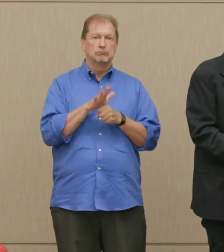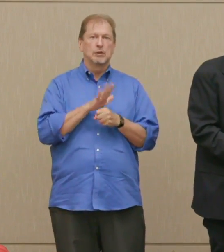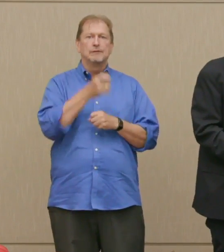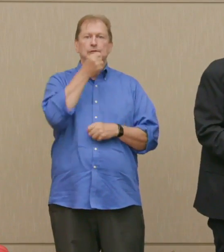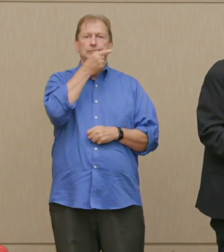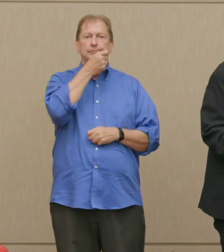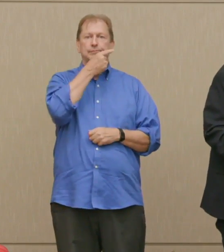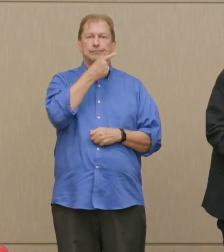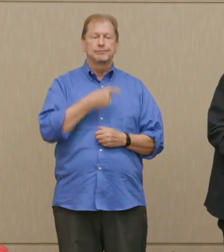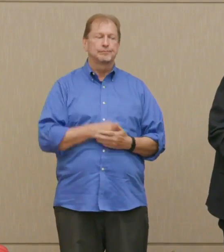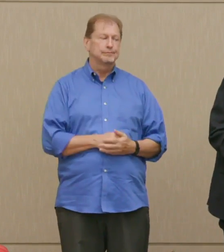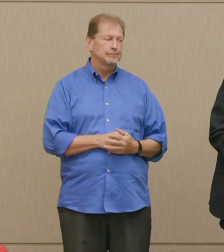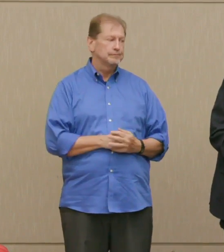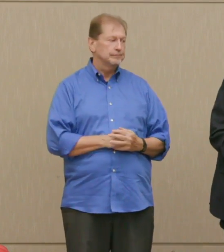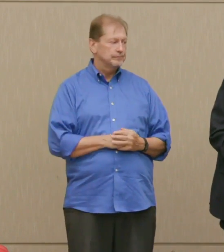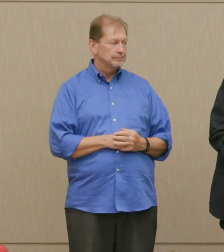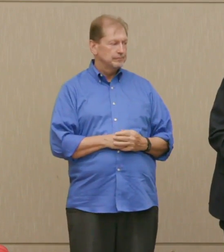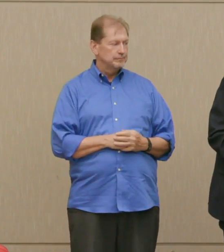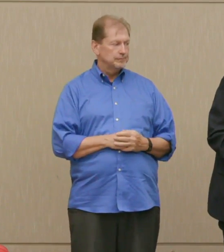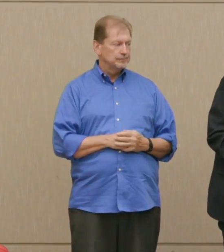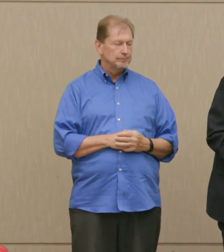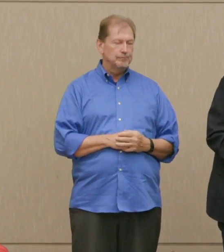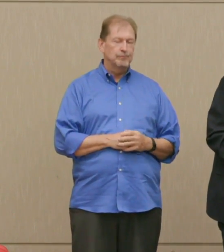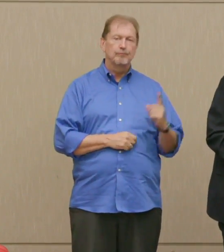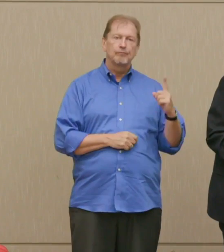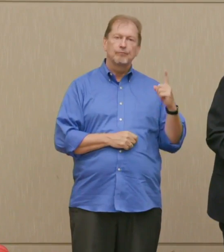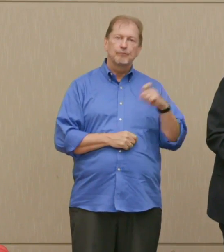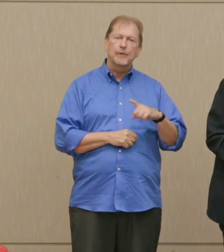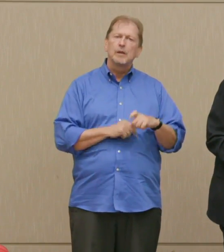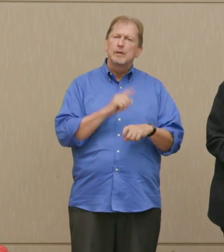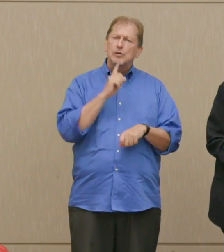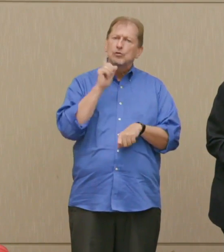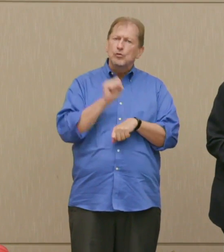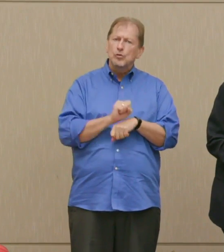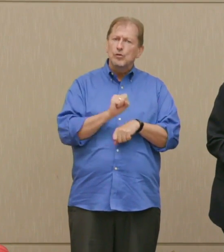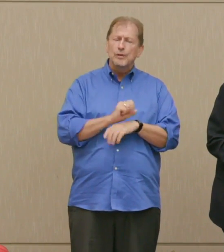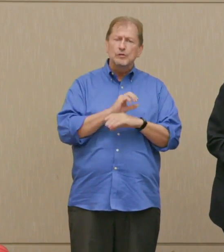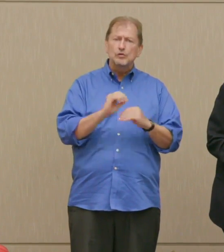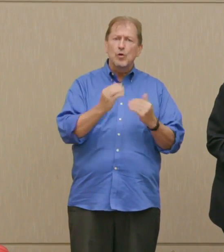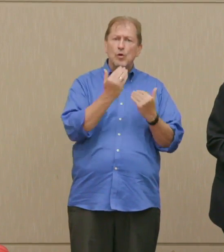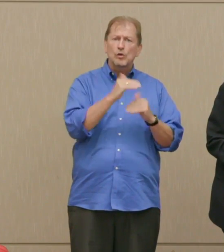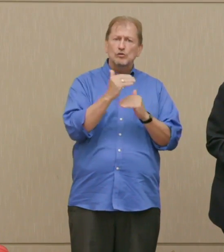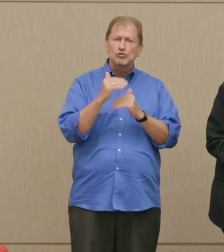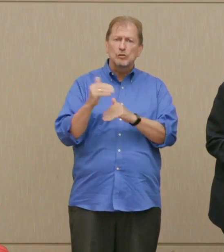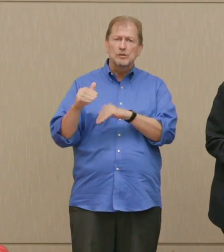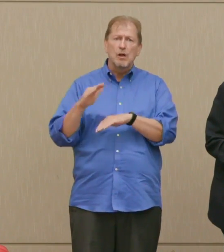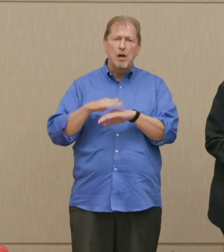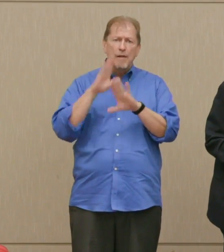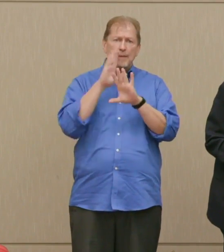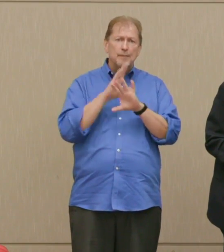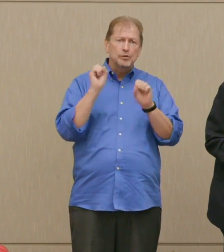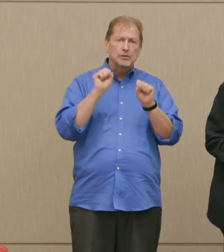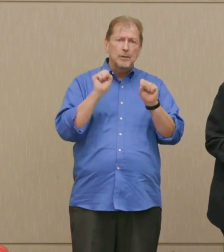Dr. Poser: Is it true that there are no constraints whatsoever on the President's ability to unilaterally